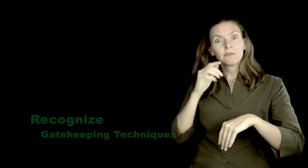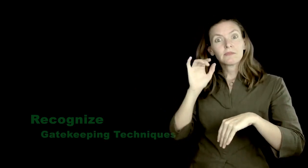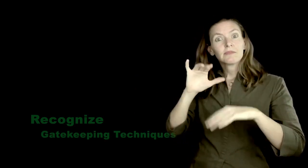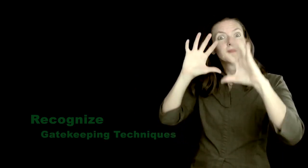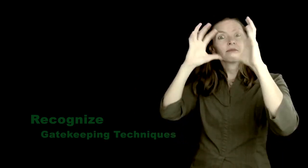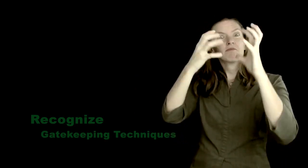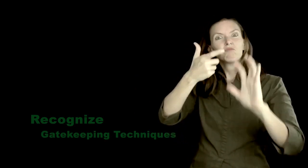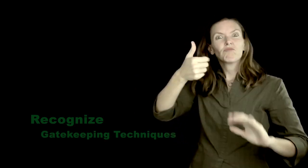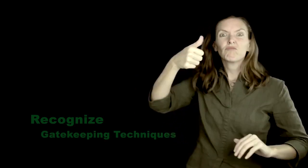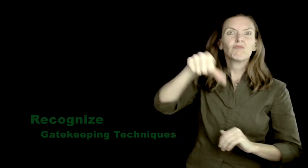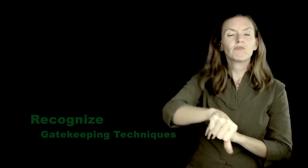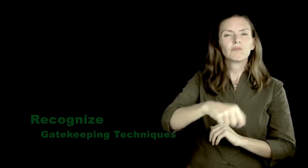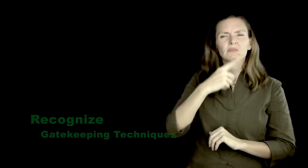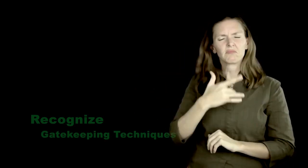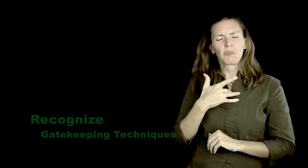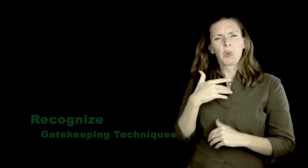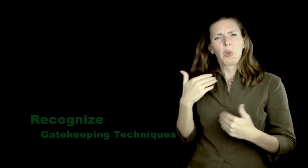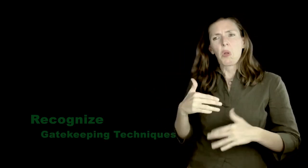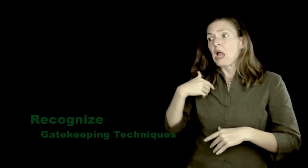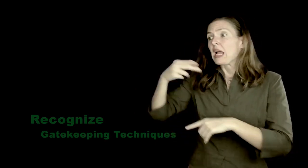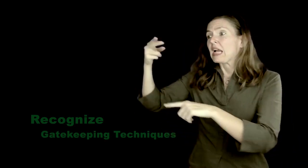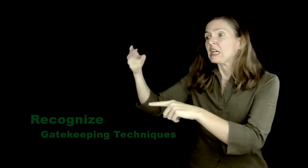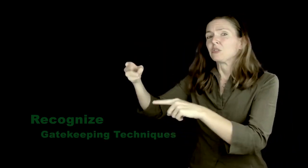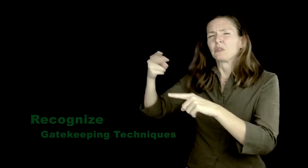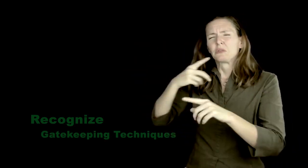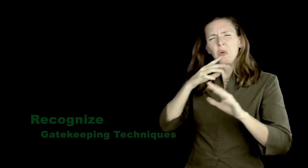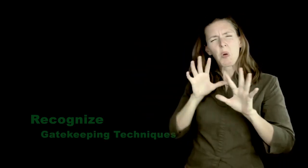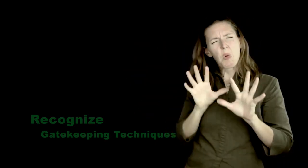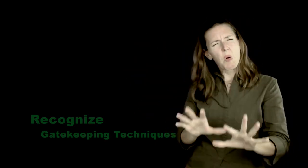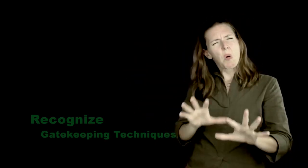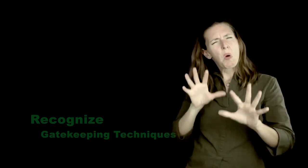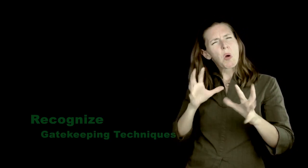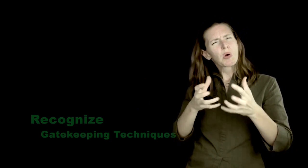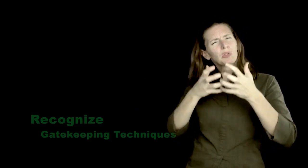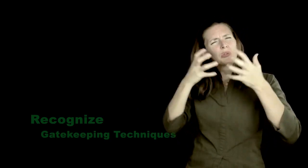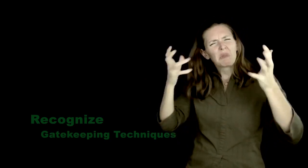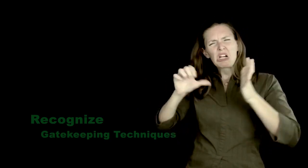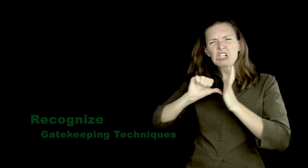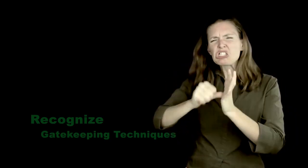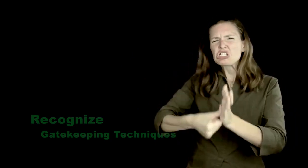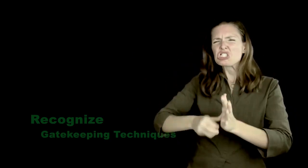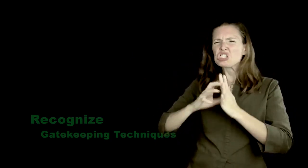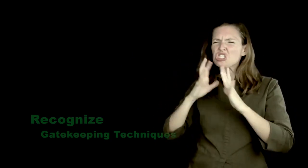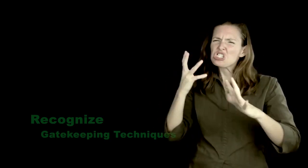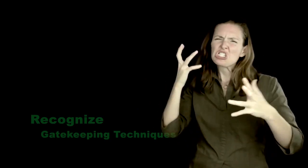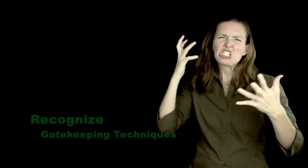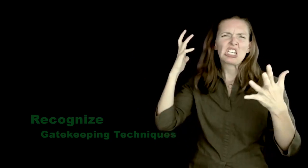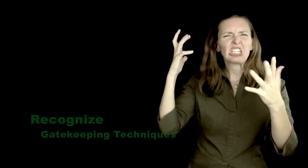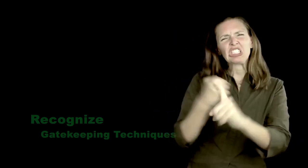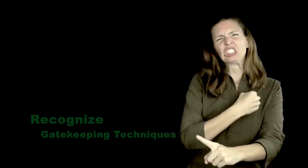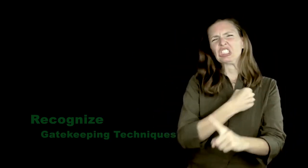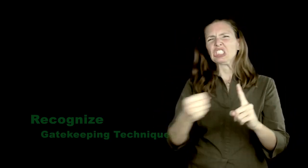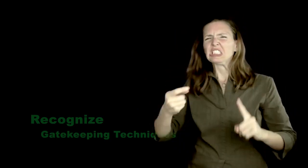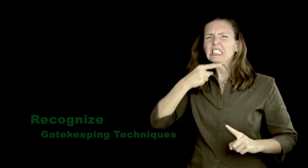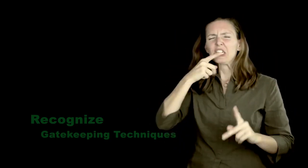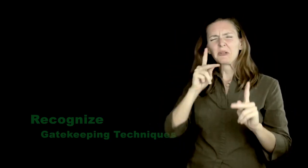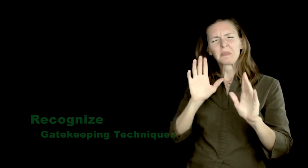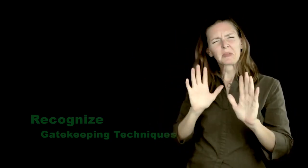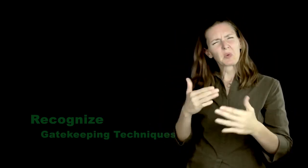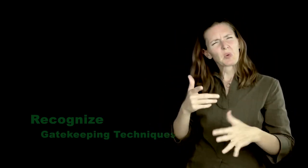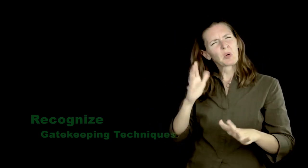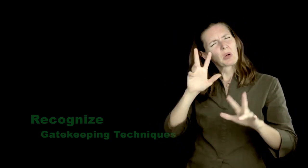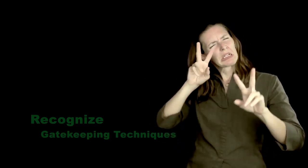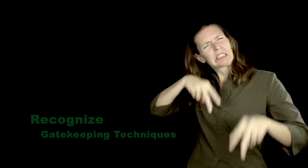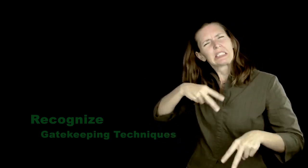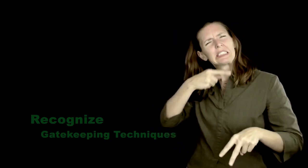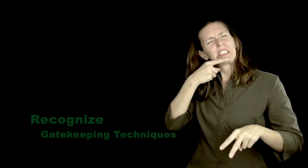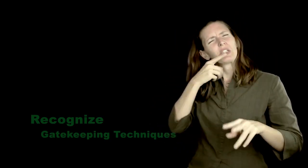The editors who turned down our article felt that our emphasis on historical anecdotes of hearing researchers taking advantage of Deaf people were excessive and completely unnecessary.